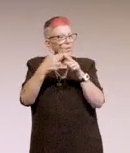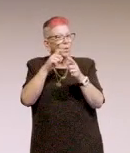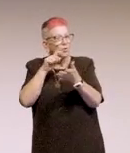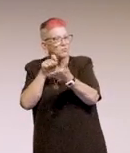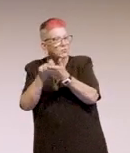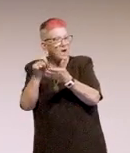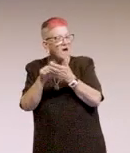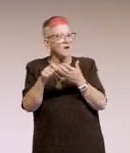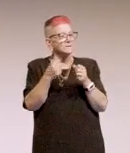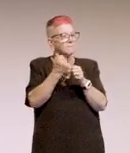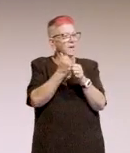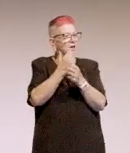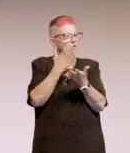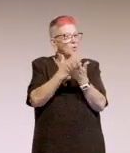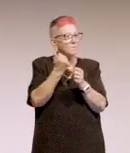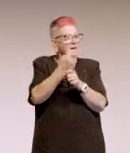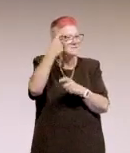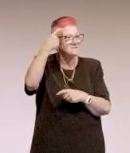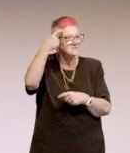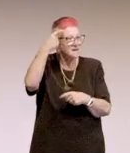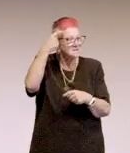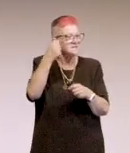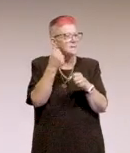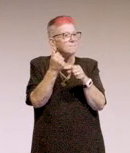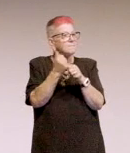logical good reading order, making sure there's no images of text,